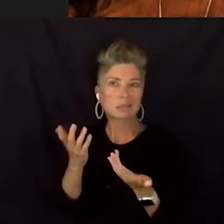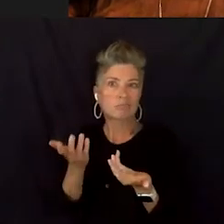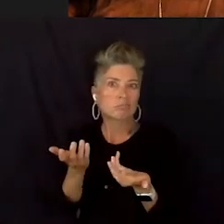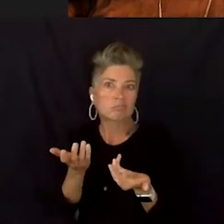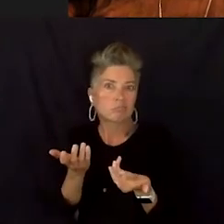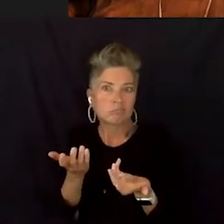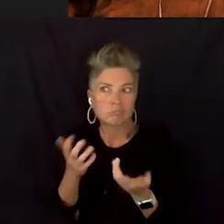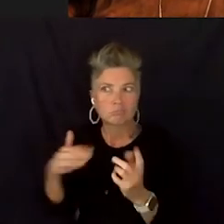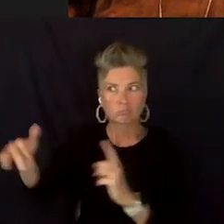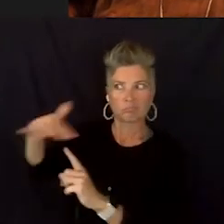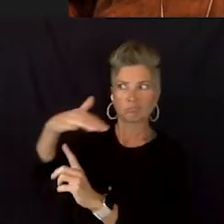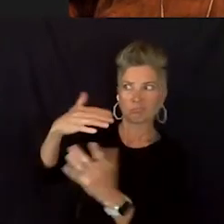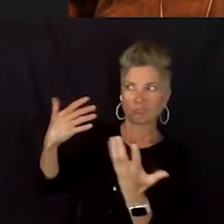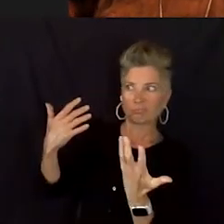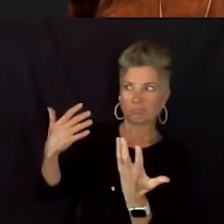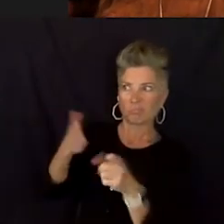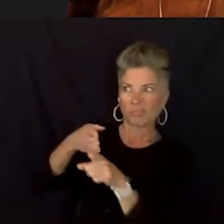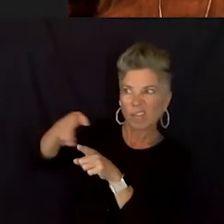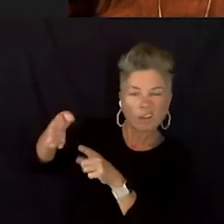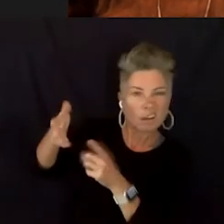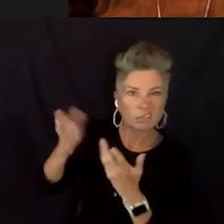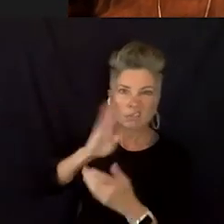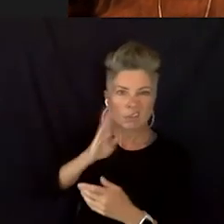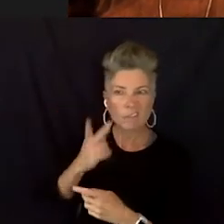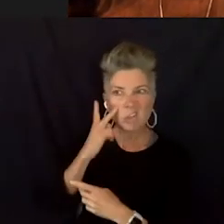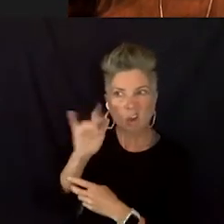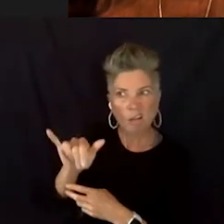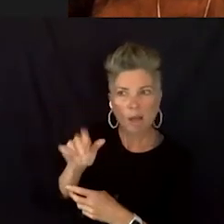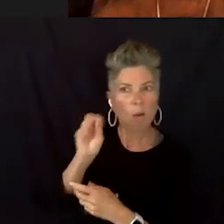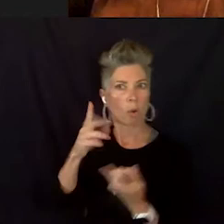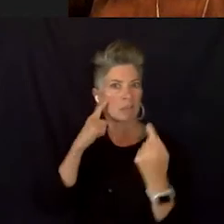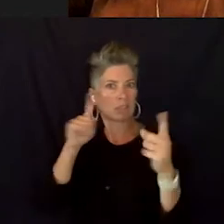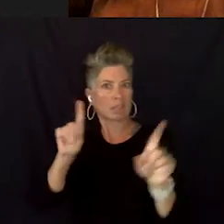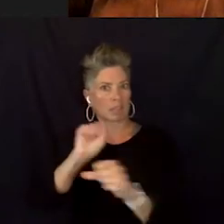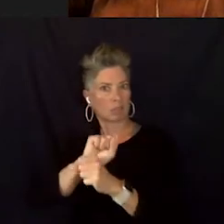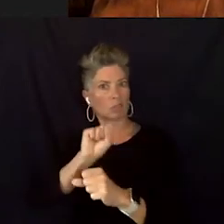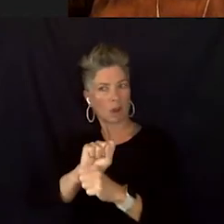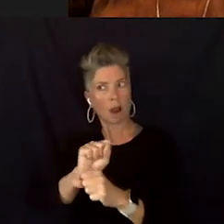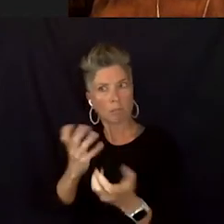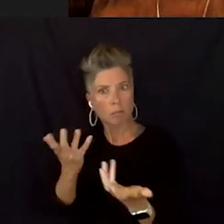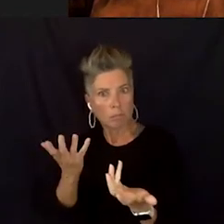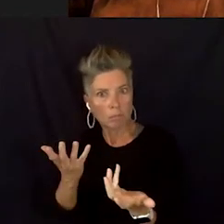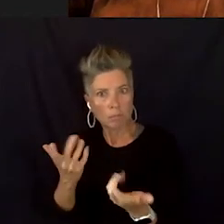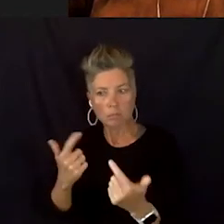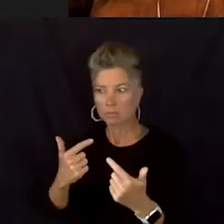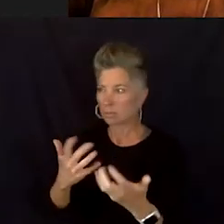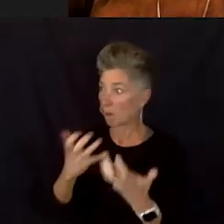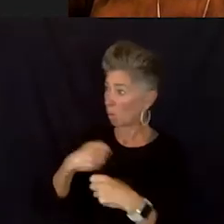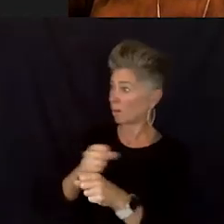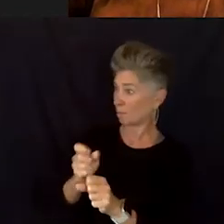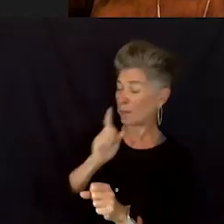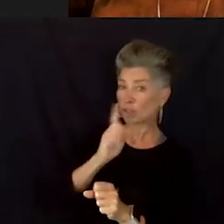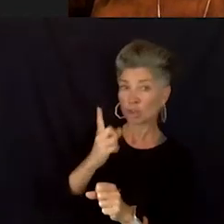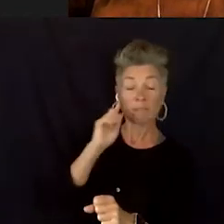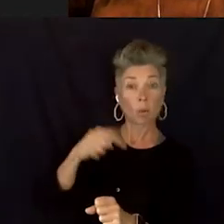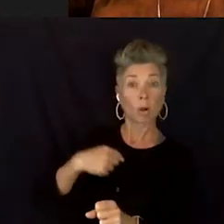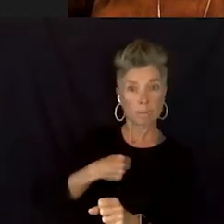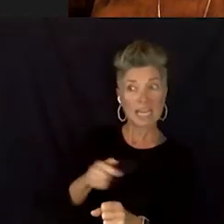field or you know, doing a successful job. So I wanted to make sure that if I, when I, if and when I did transition